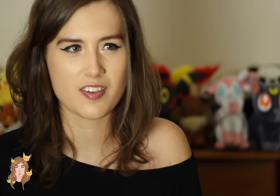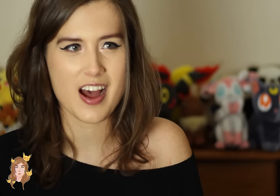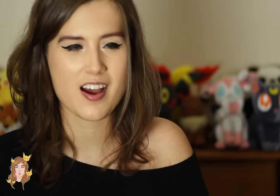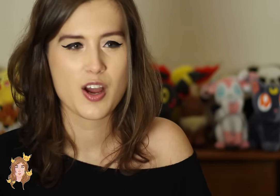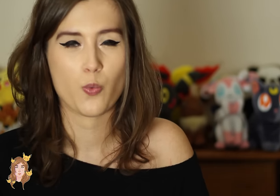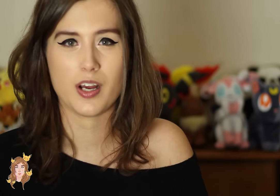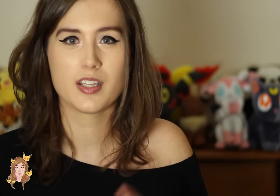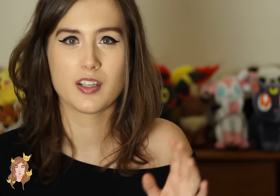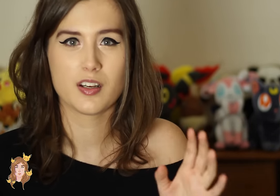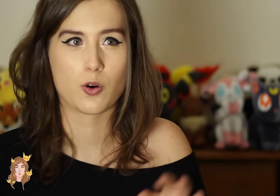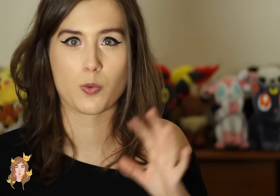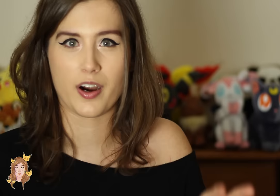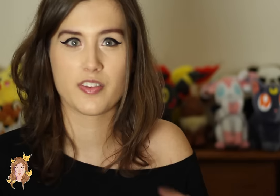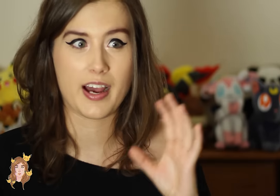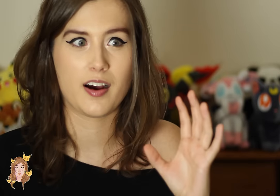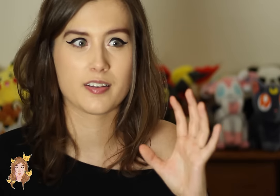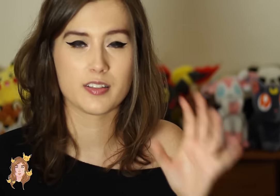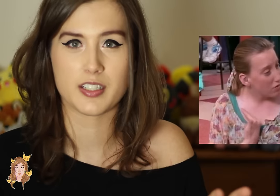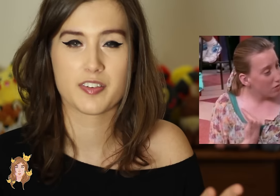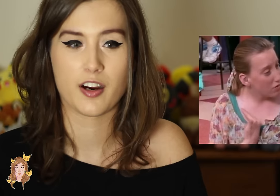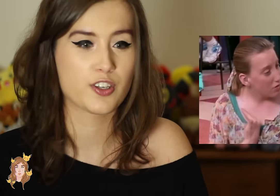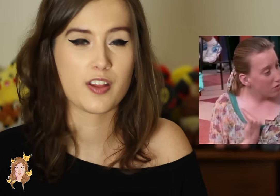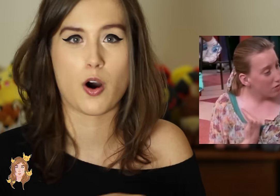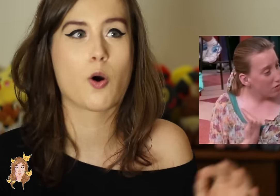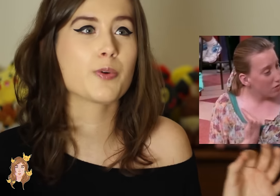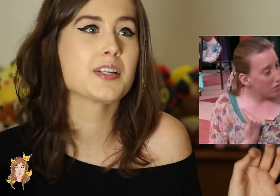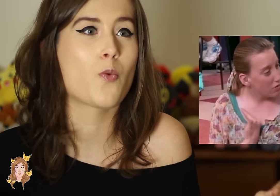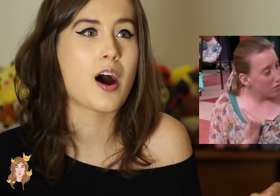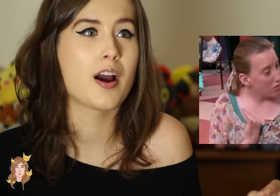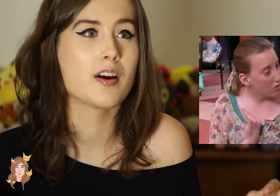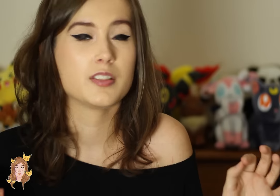of that - when, or where, they had the Deaf character and the whole reason why -